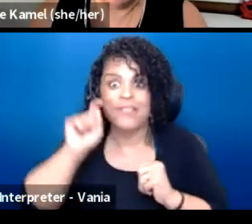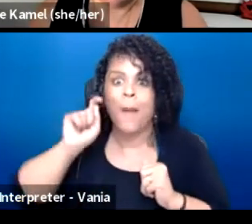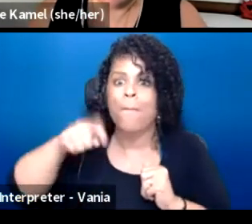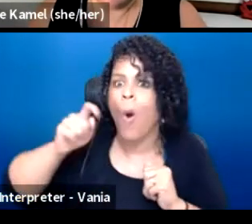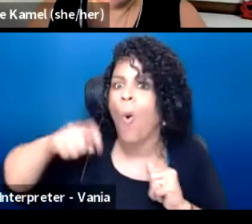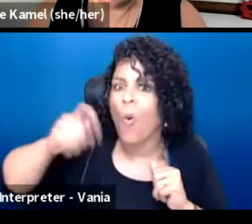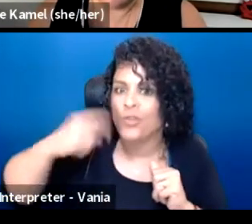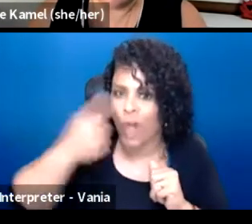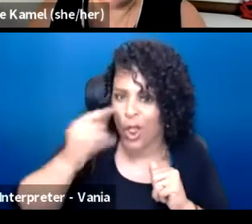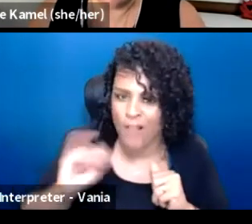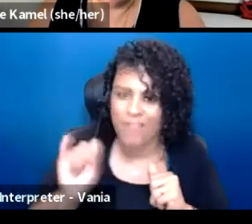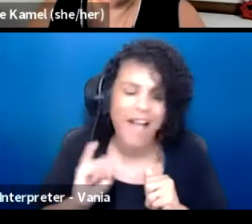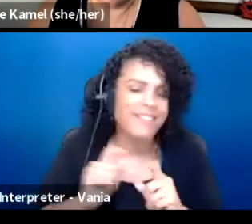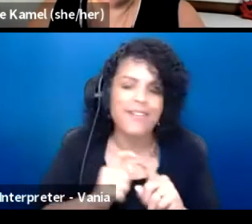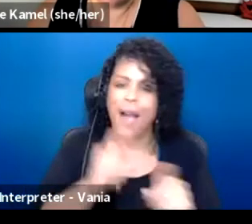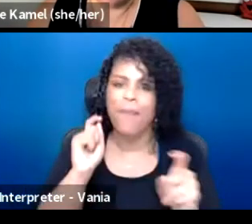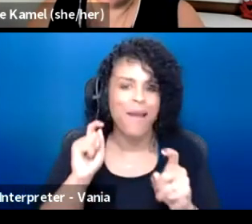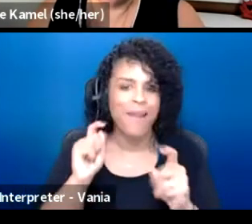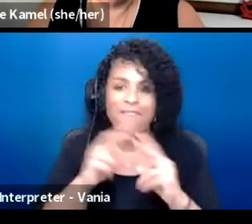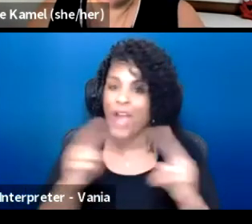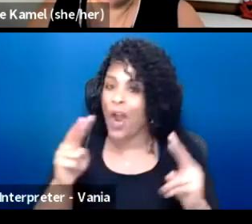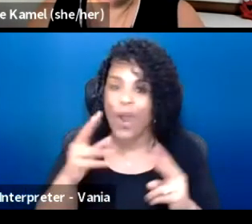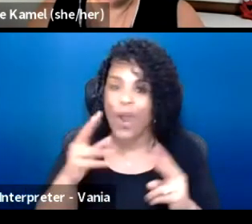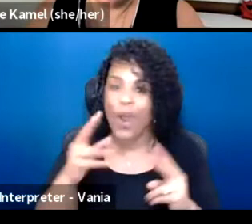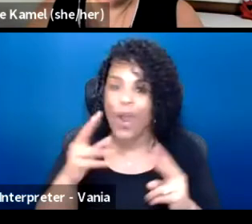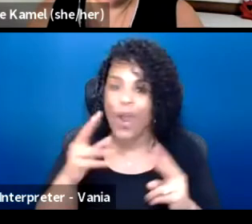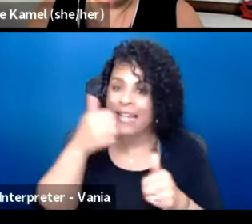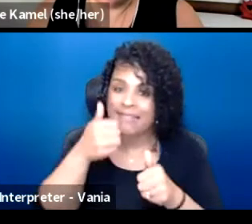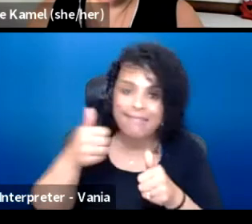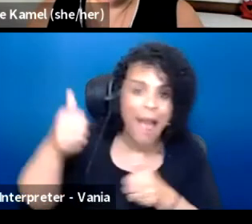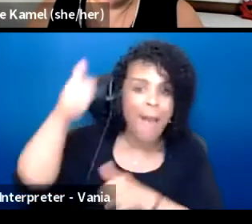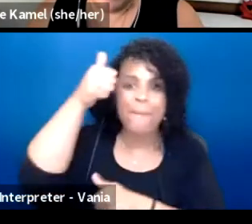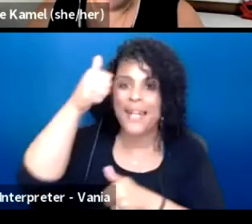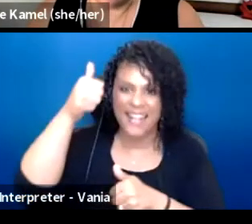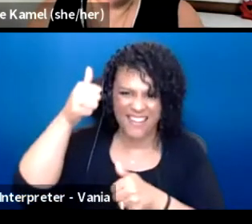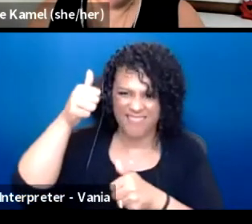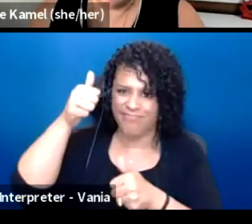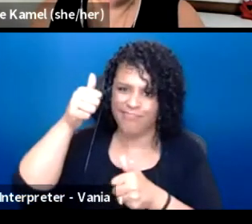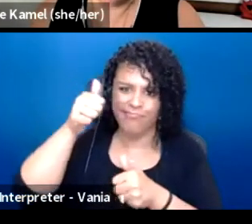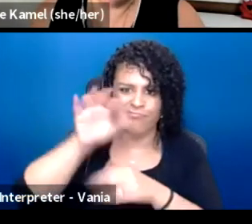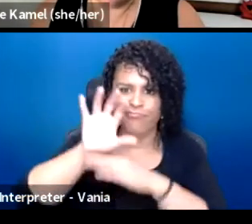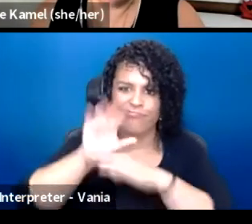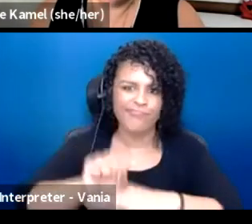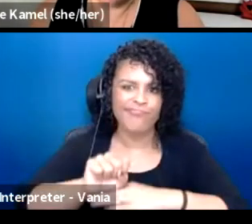is coming from a very white dominant institutional idea of what theater should be.